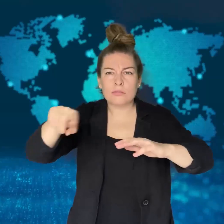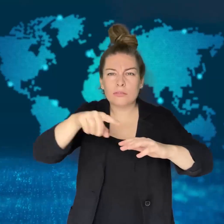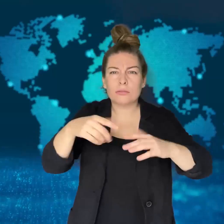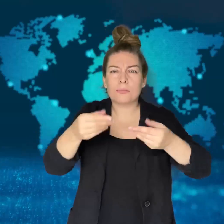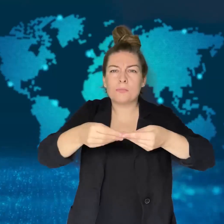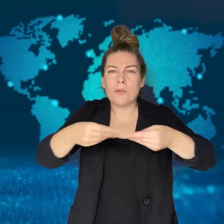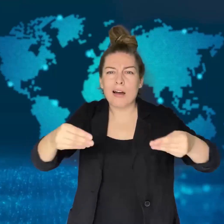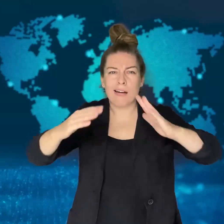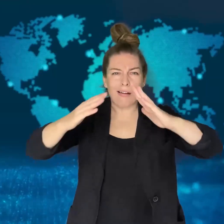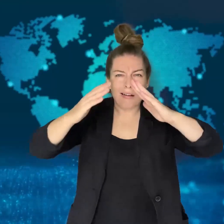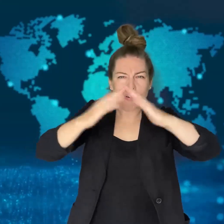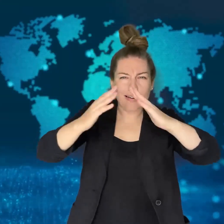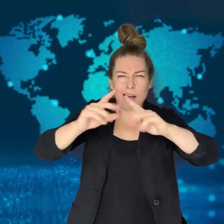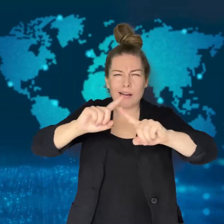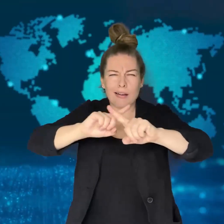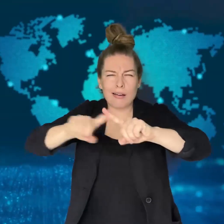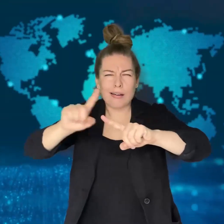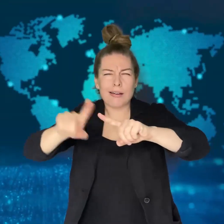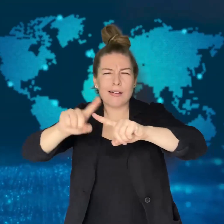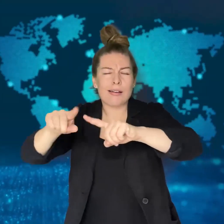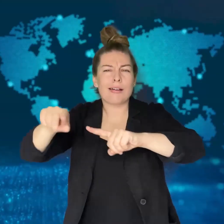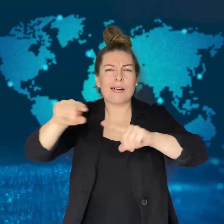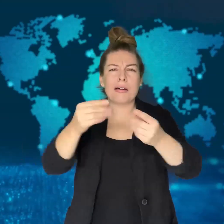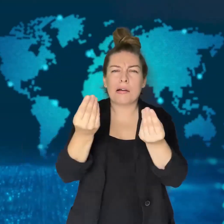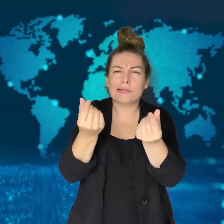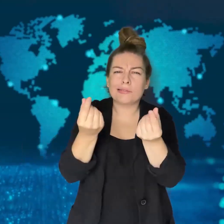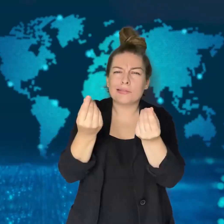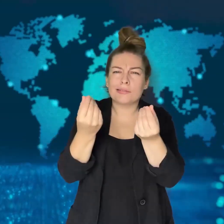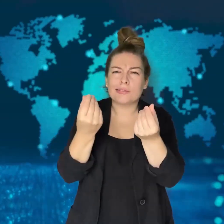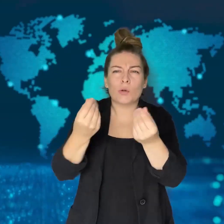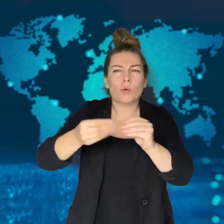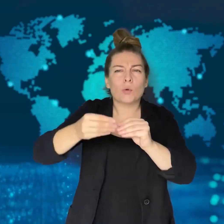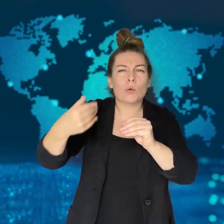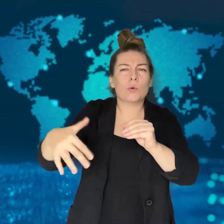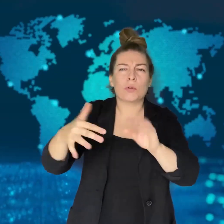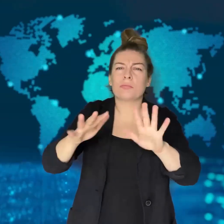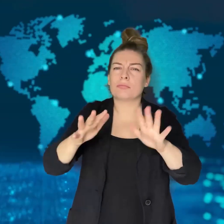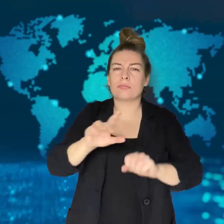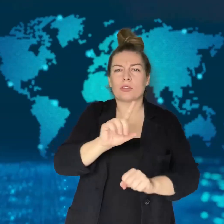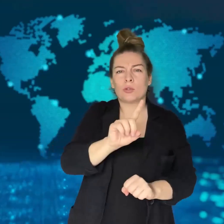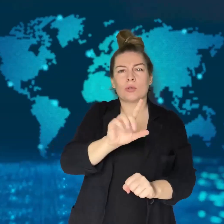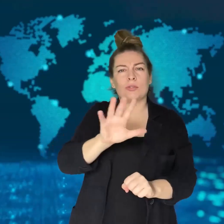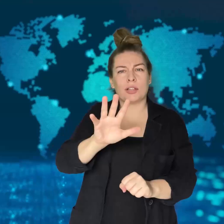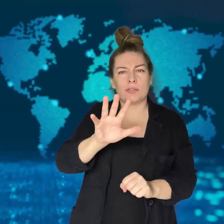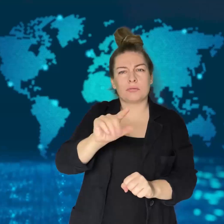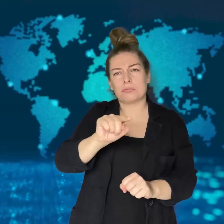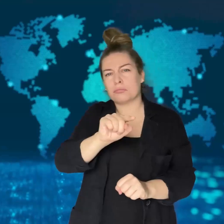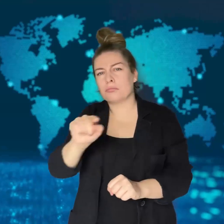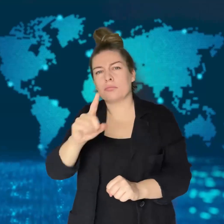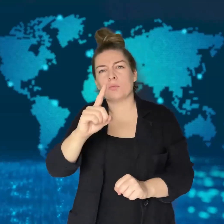It's been estimated that damage will range from $15 to $100 billion USD.